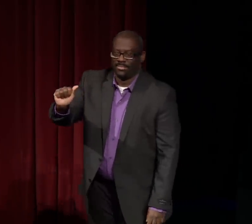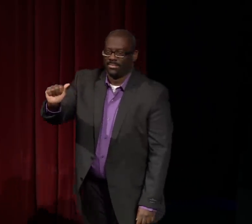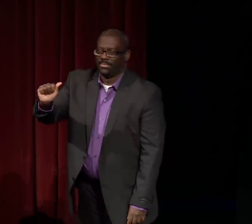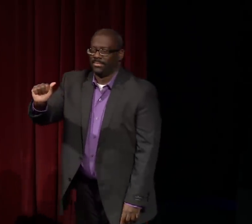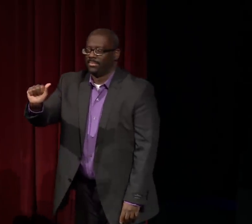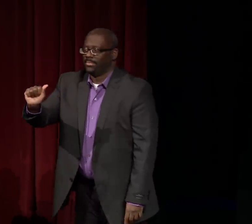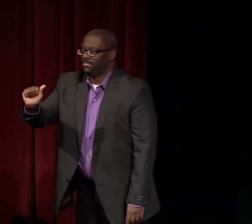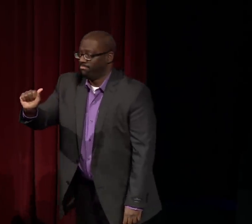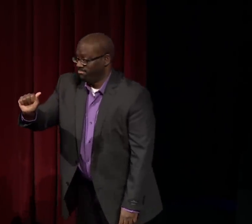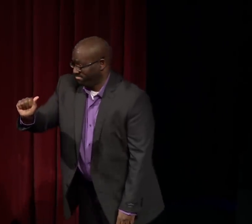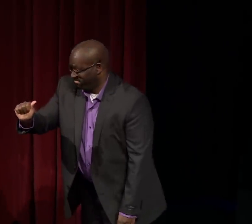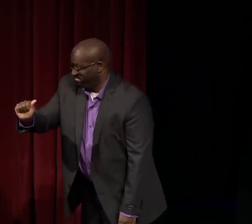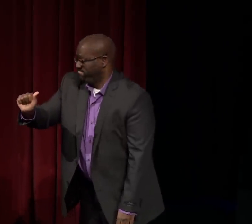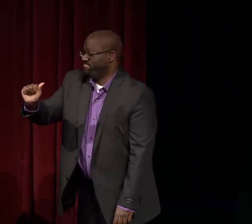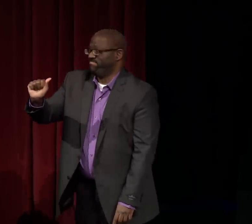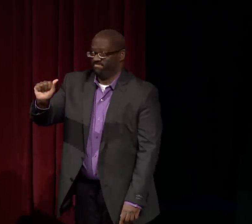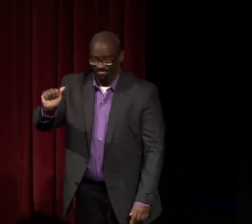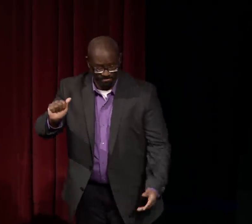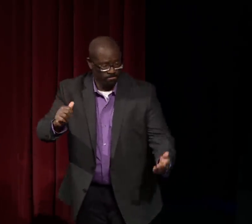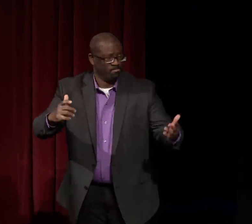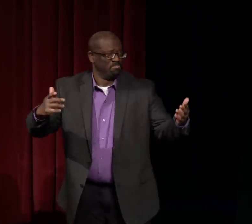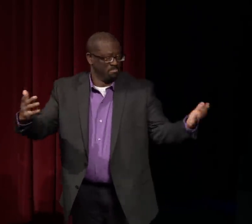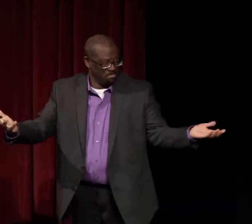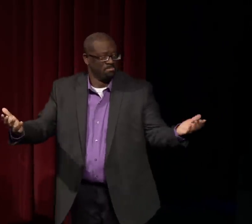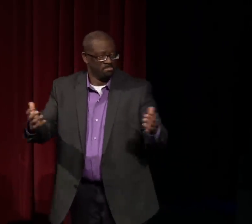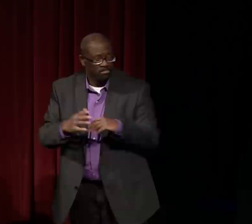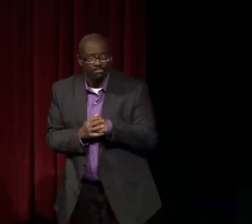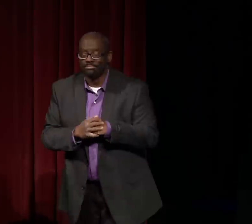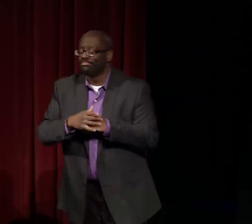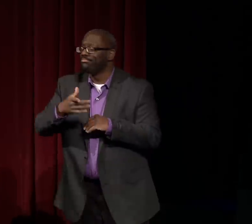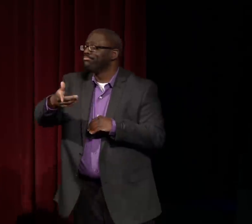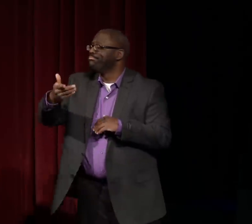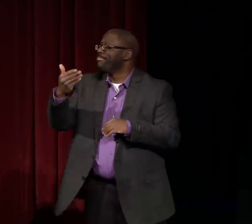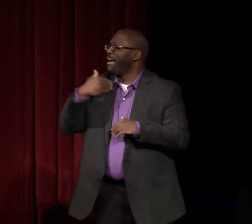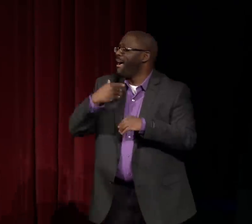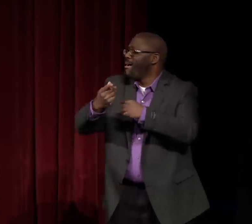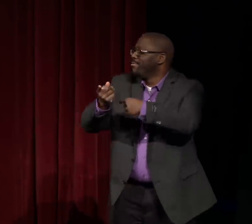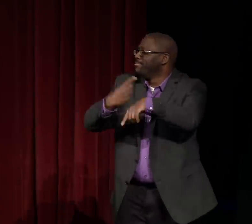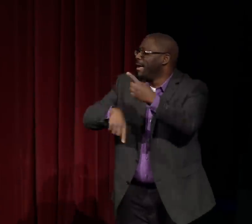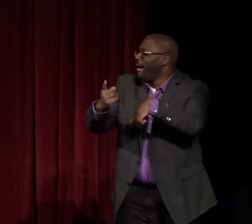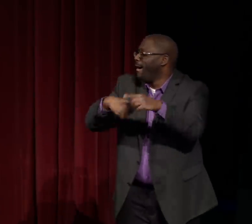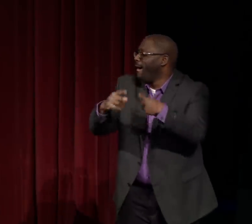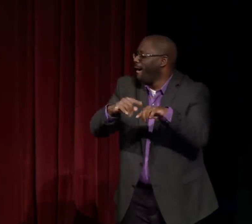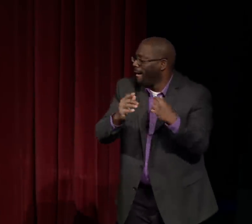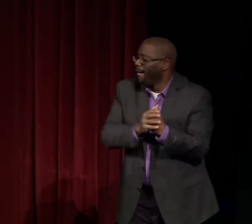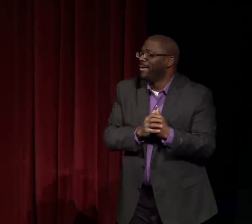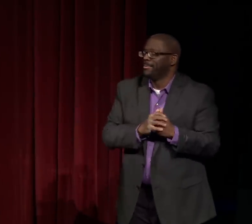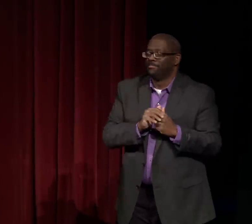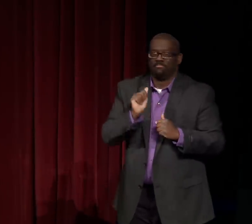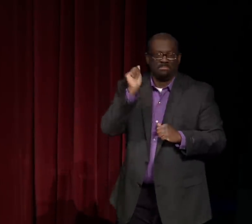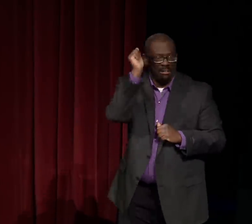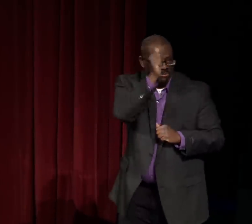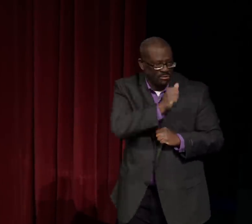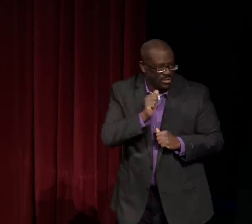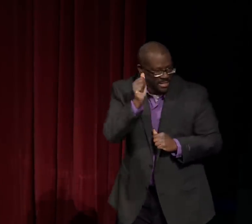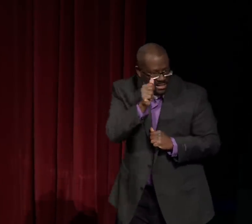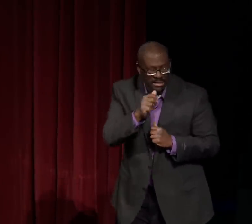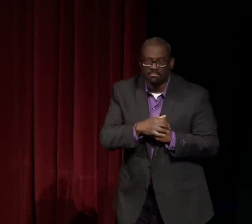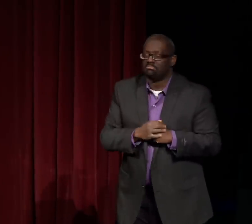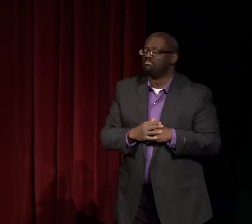We can all recognize this as the continent of Africa.